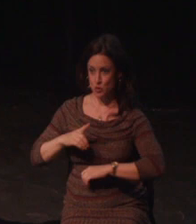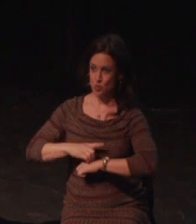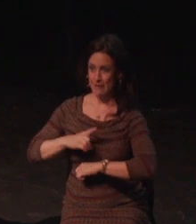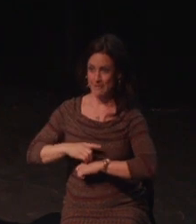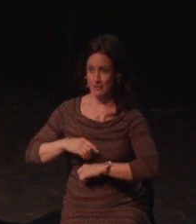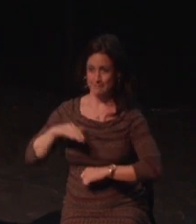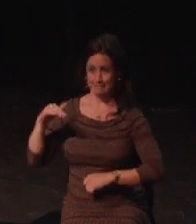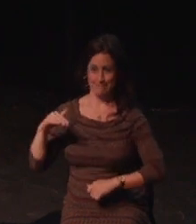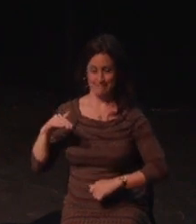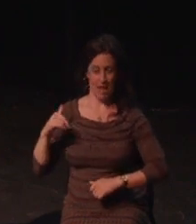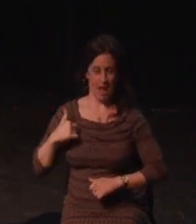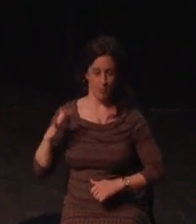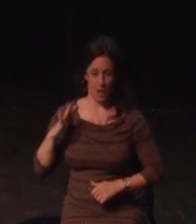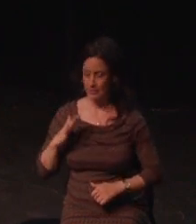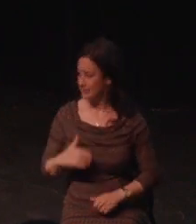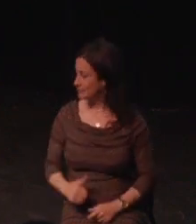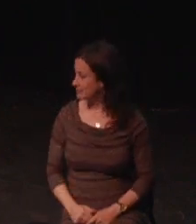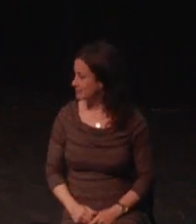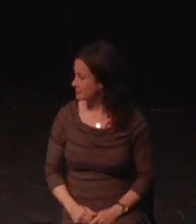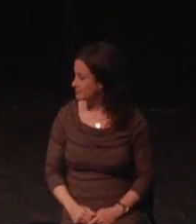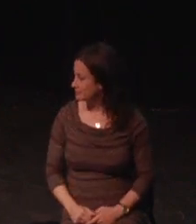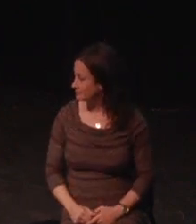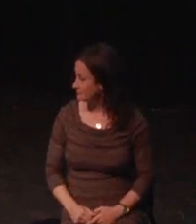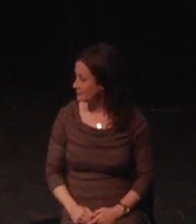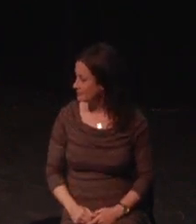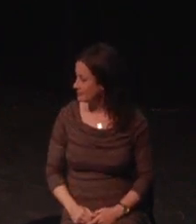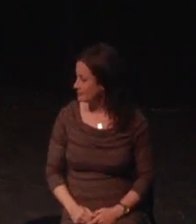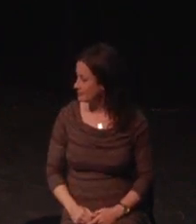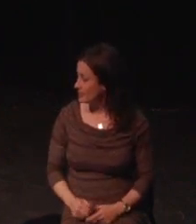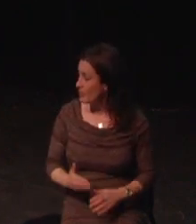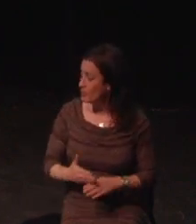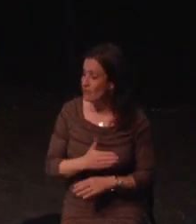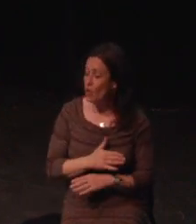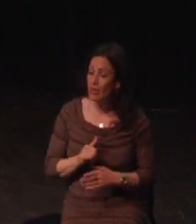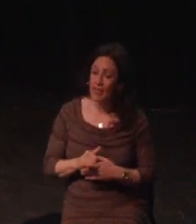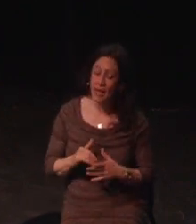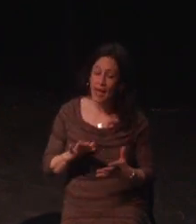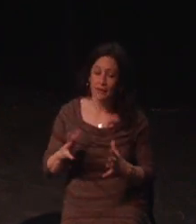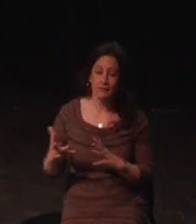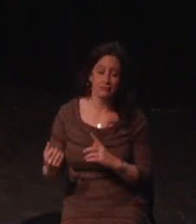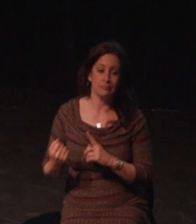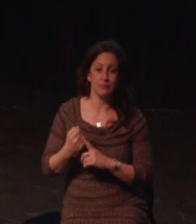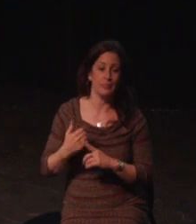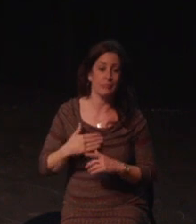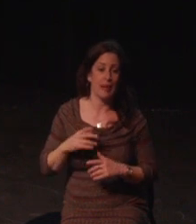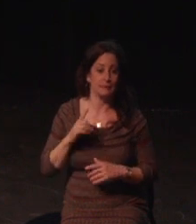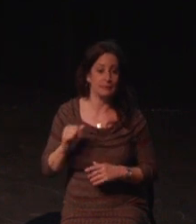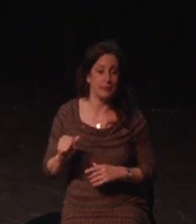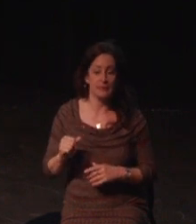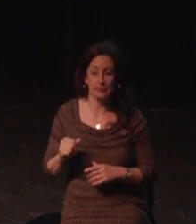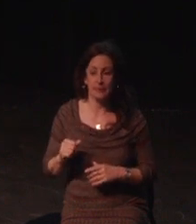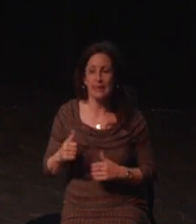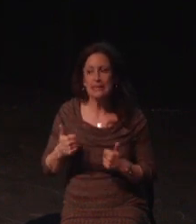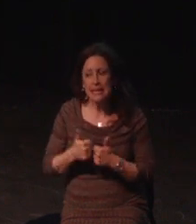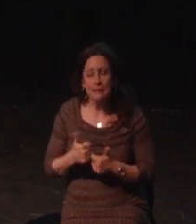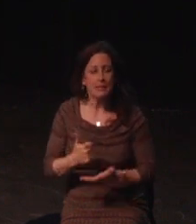Again, we often find a way. Games are meant to be challenging. The challenge is half the fun and all the sense of accomplishment I get from playing them.